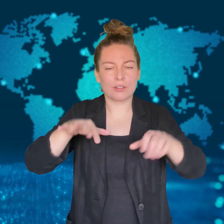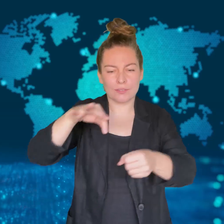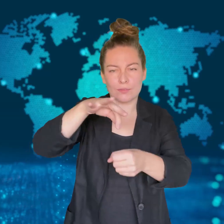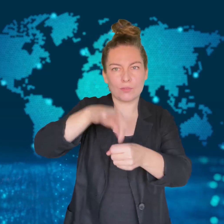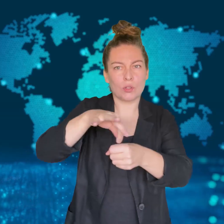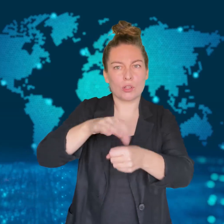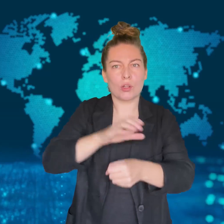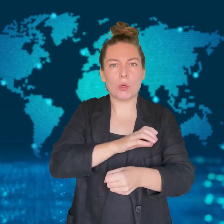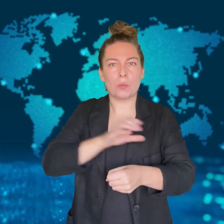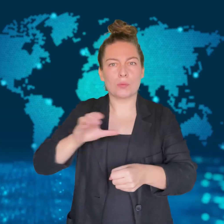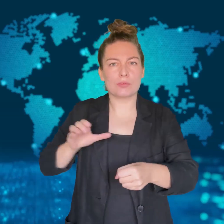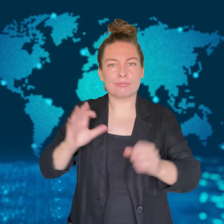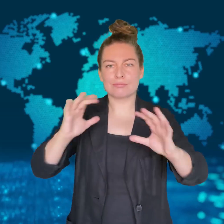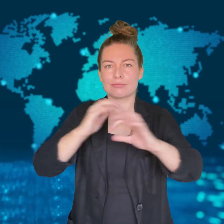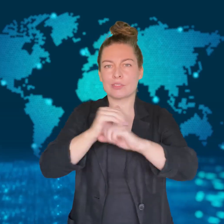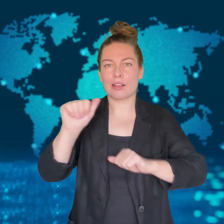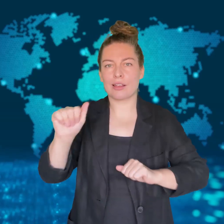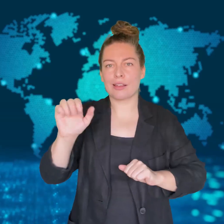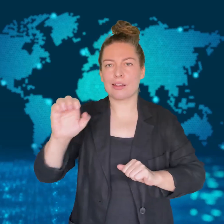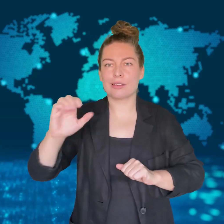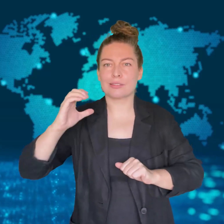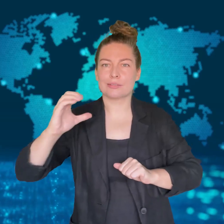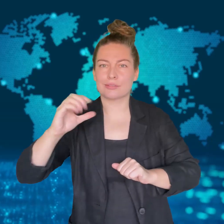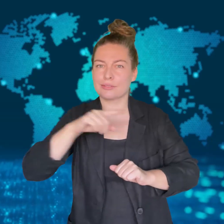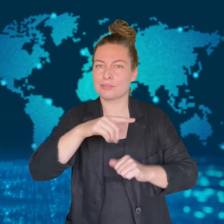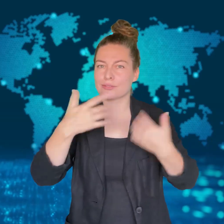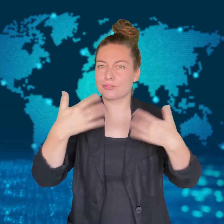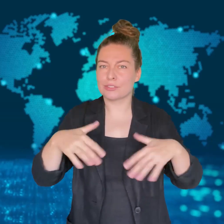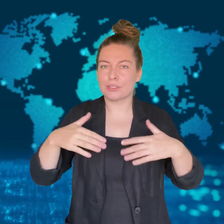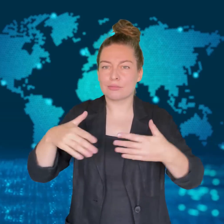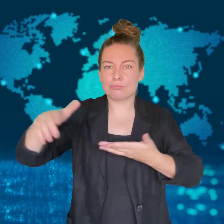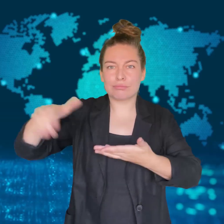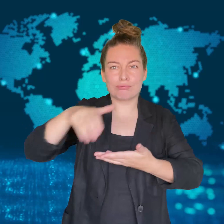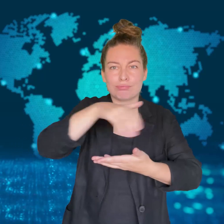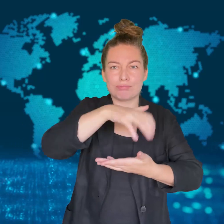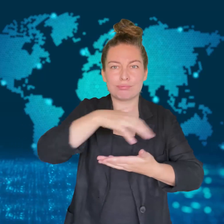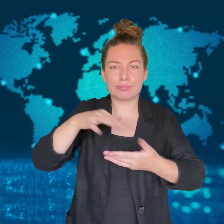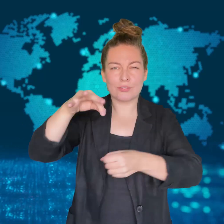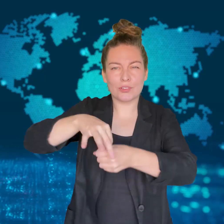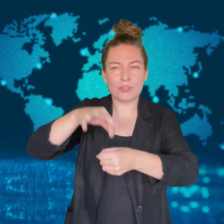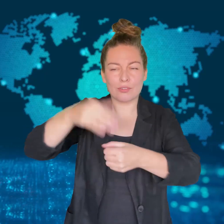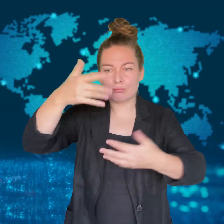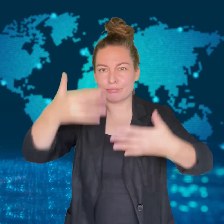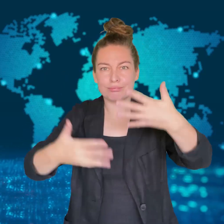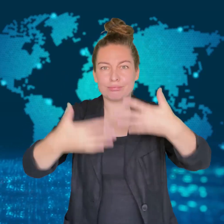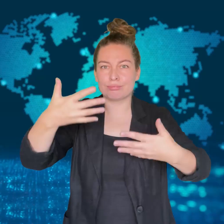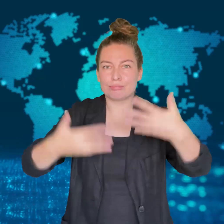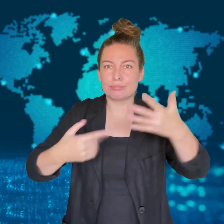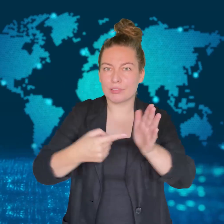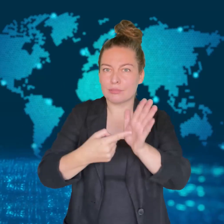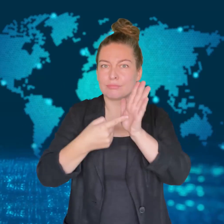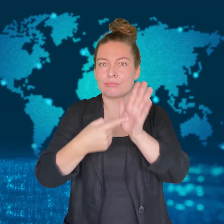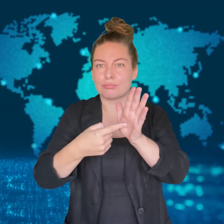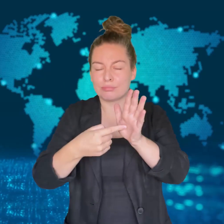According to early results released by the Australian Electoral Commission (AEC),